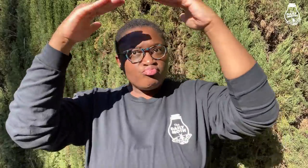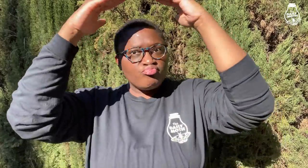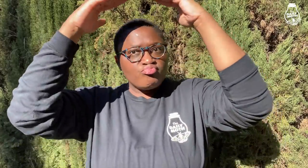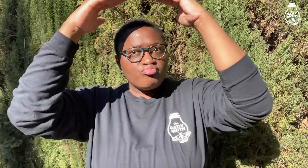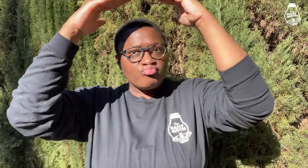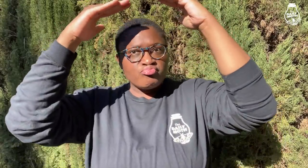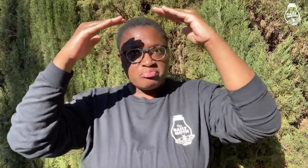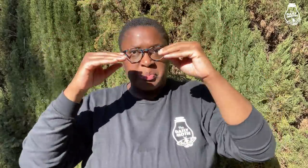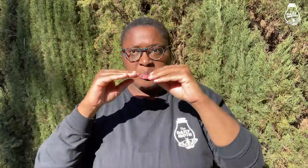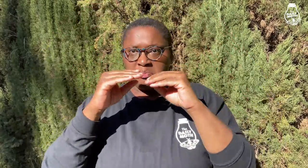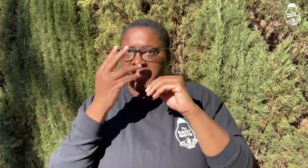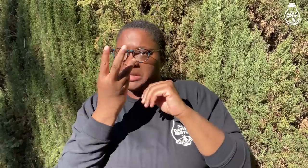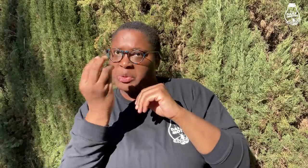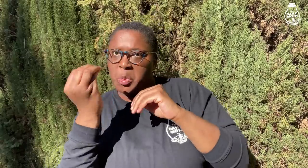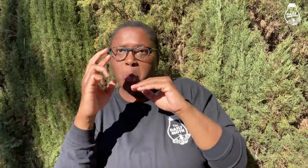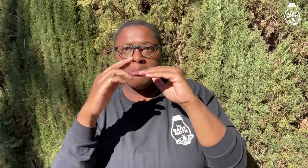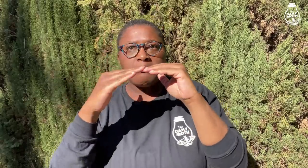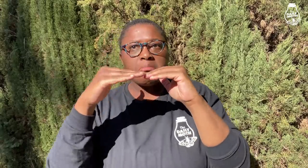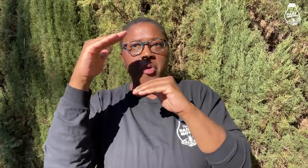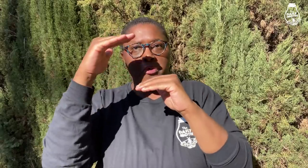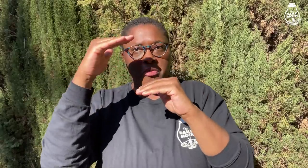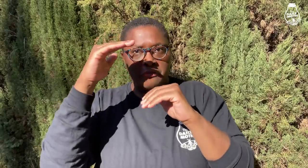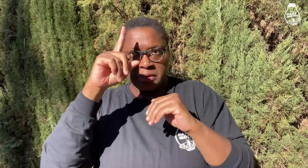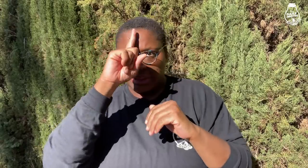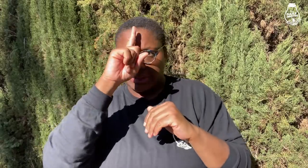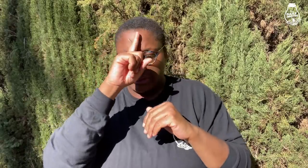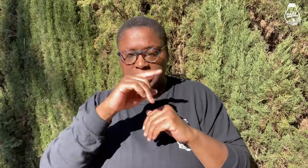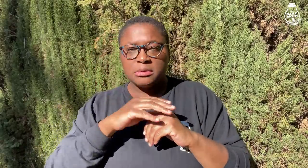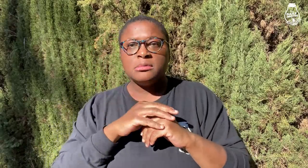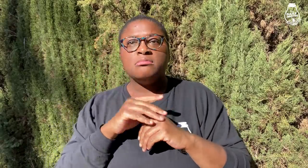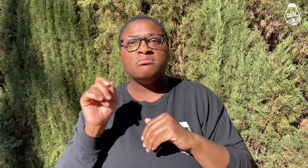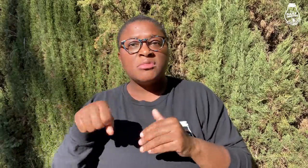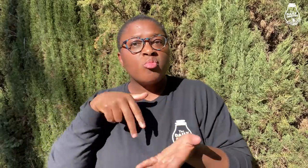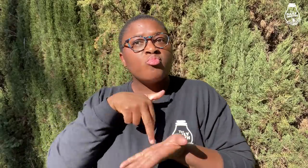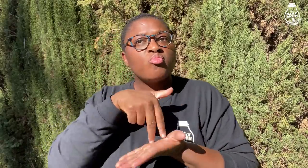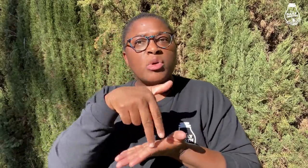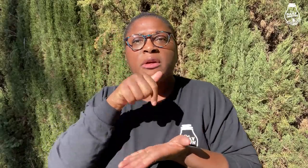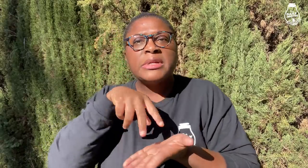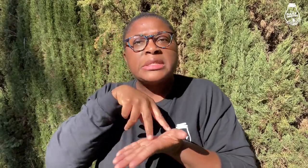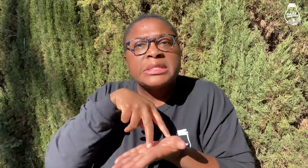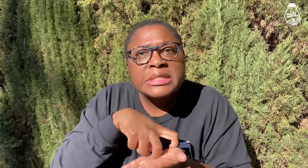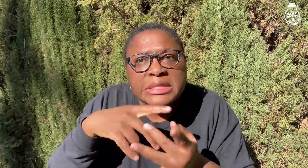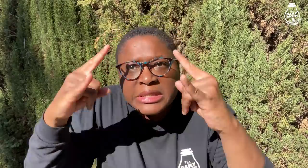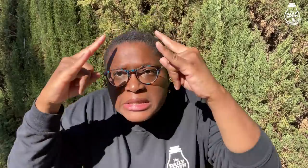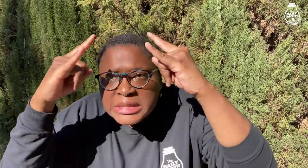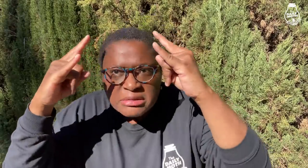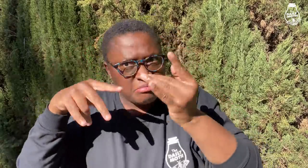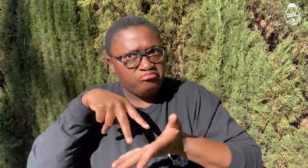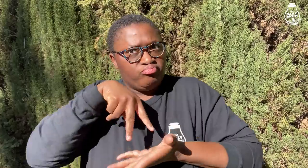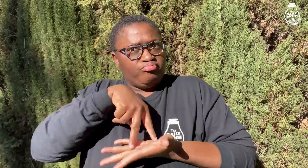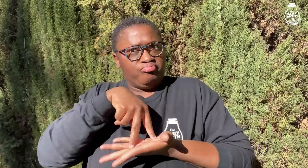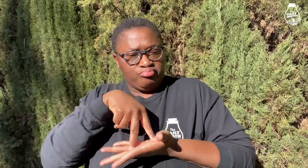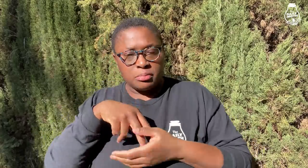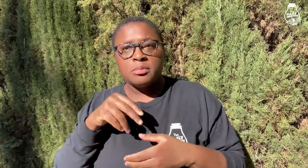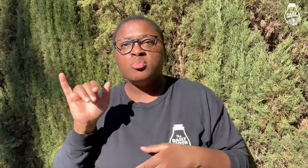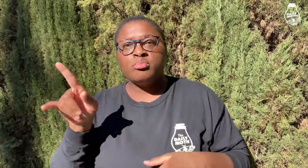the tent, which means it was at least that tall or a bit more. She could stand upright inside of the tent.